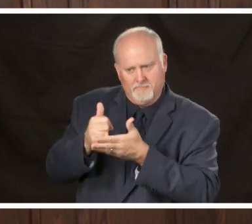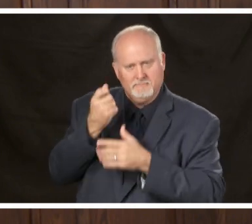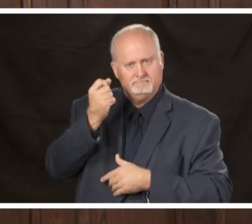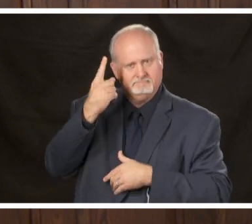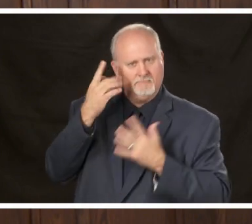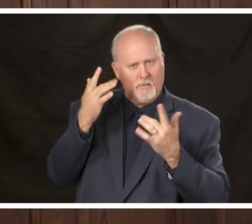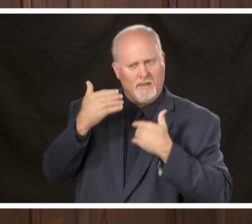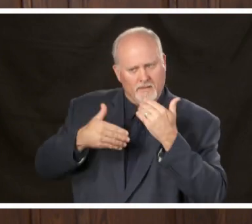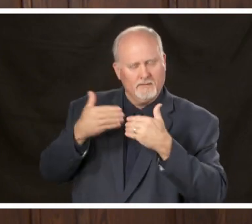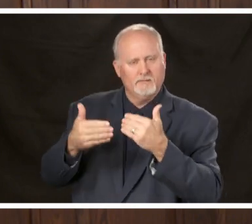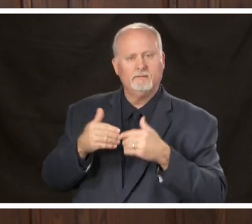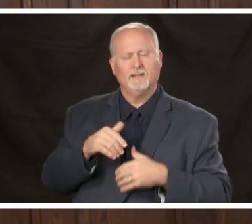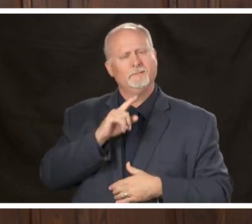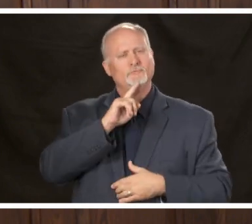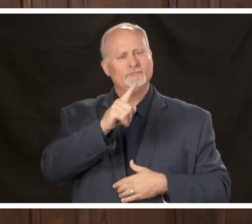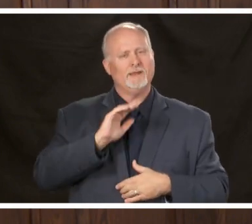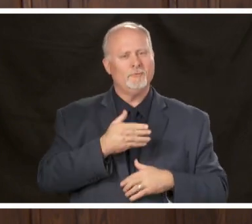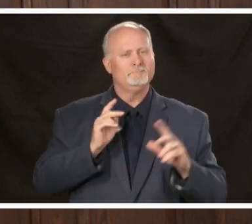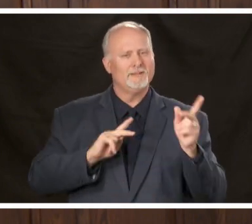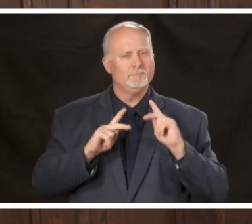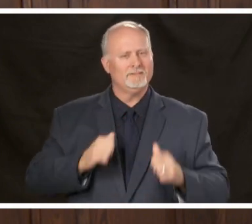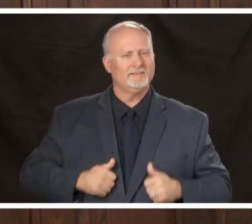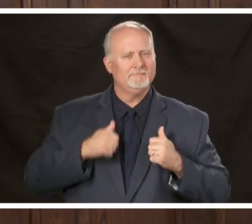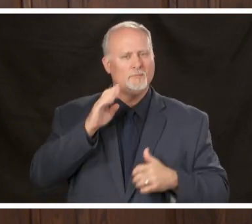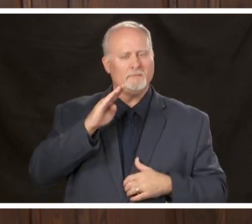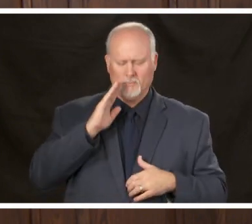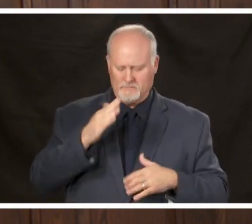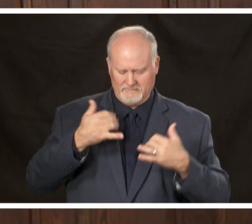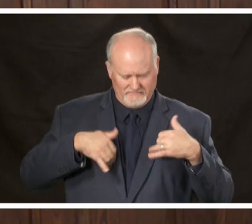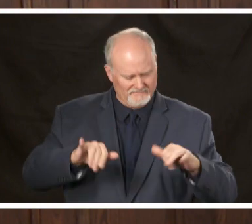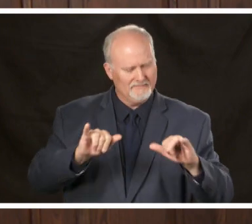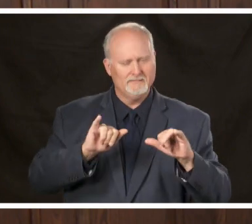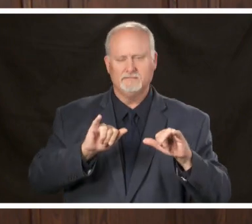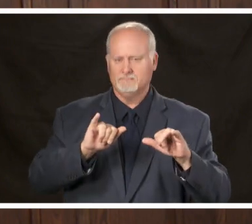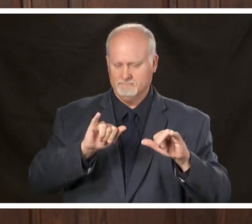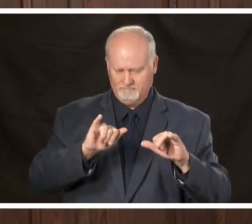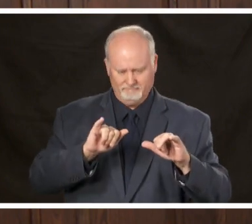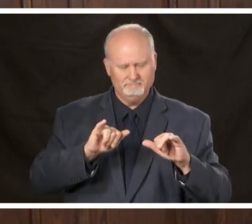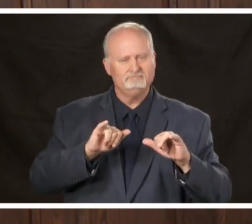continue to do their part let me add that in Birmingham we are working hard